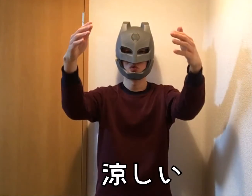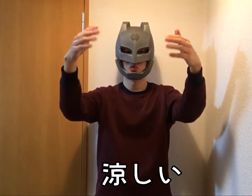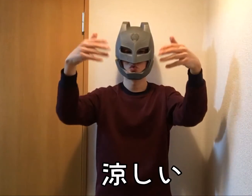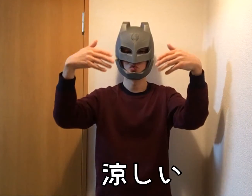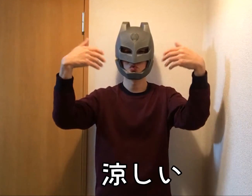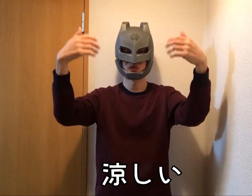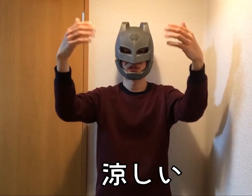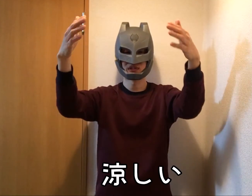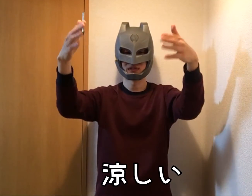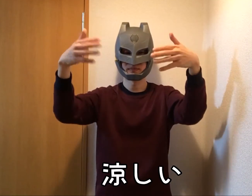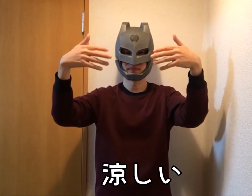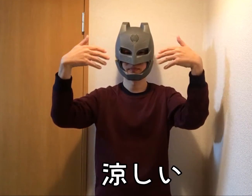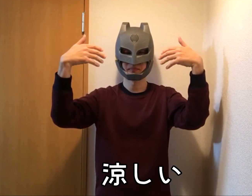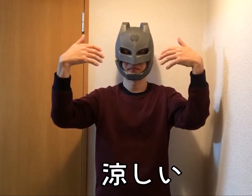Cool